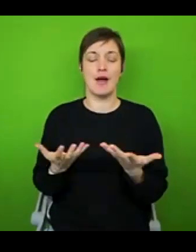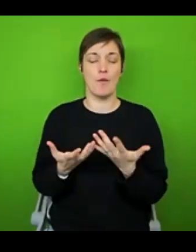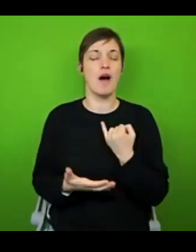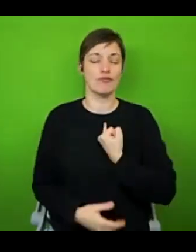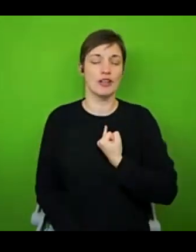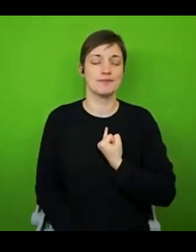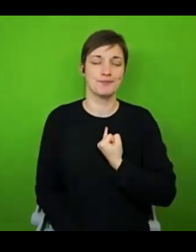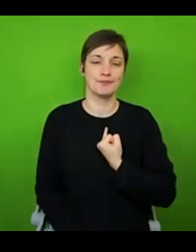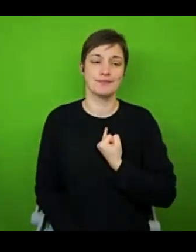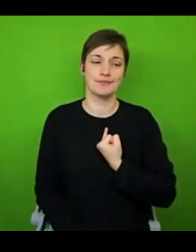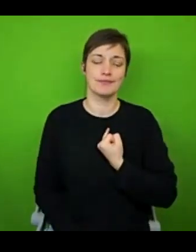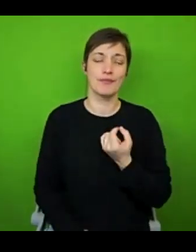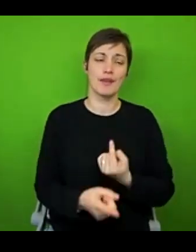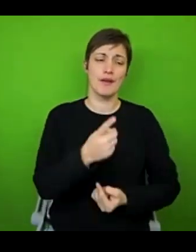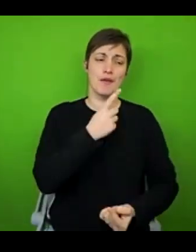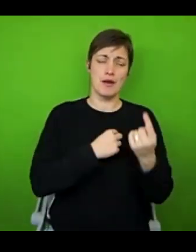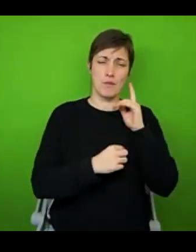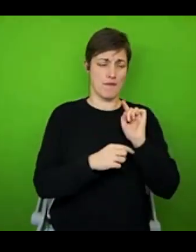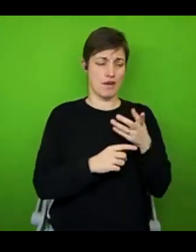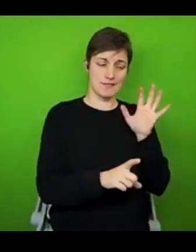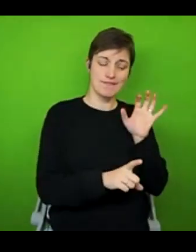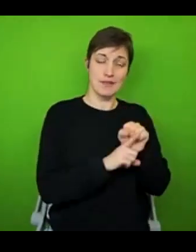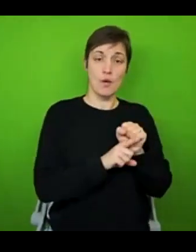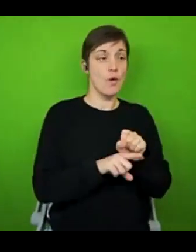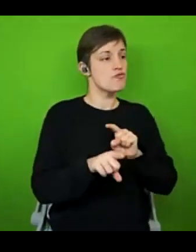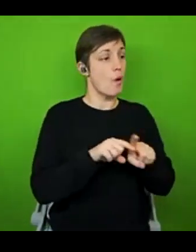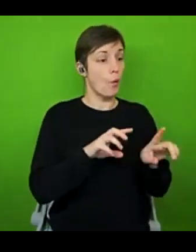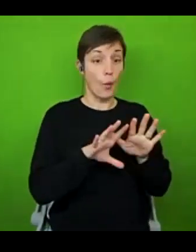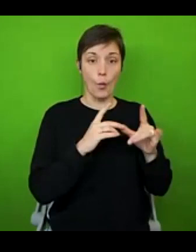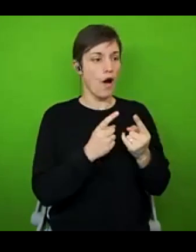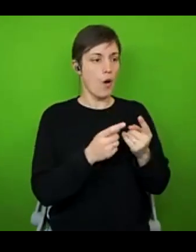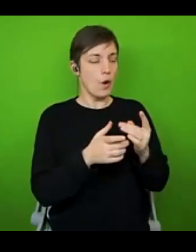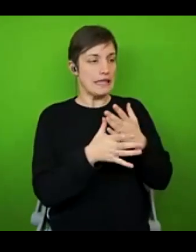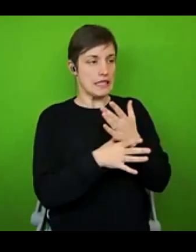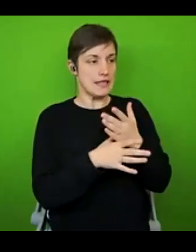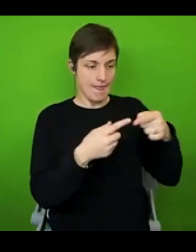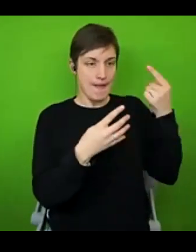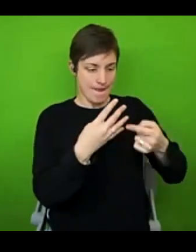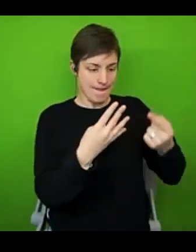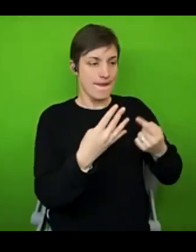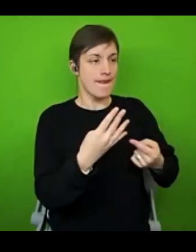early days of chronic illness, I try and bulldoze all through all of the tasks I needed to get done on any given day. I